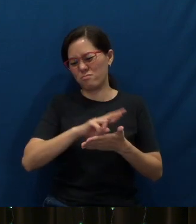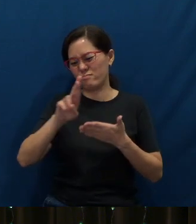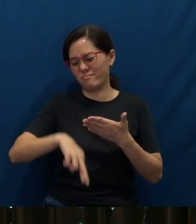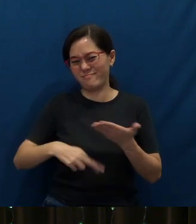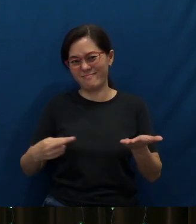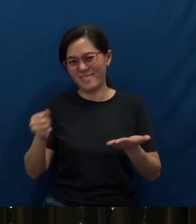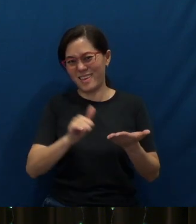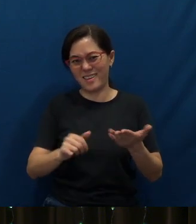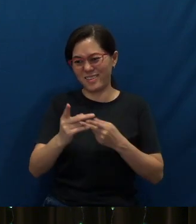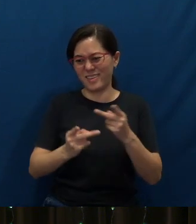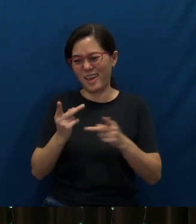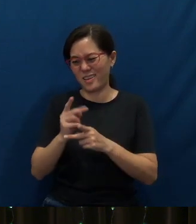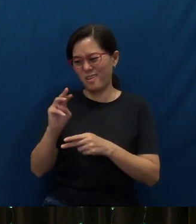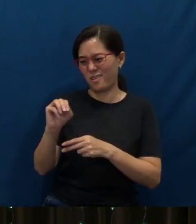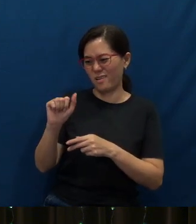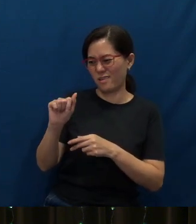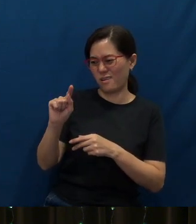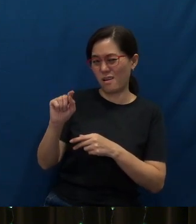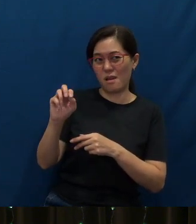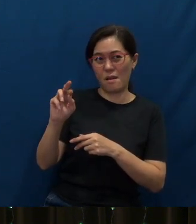any kind of martyrdom of any sorts.